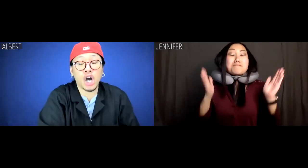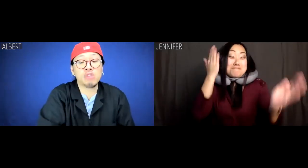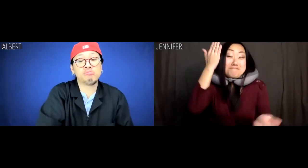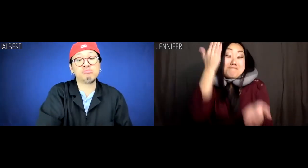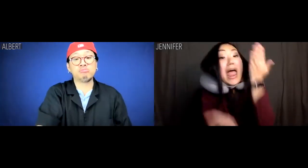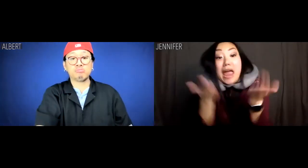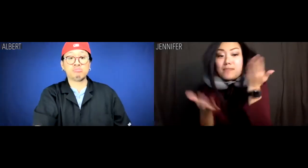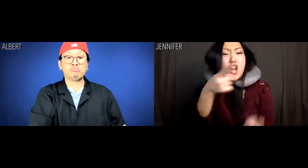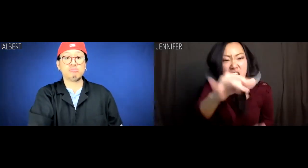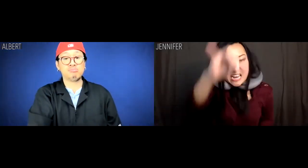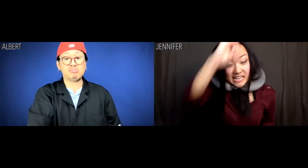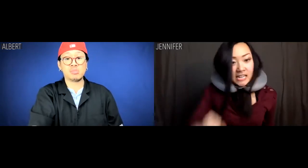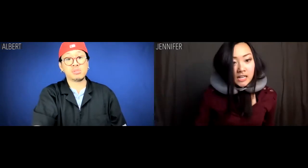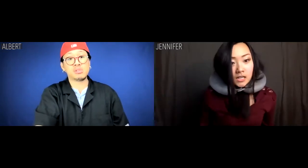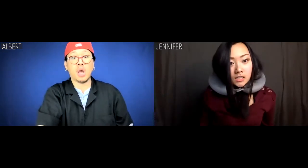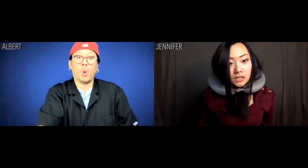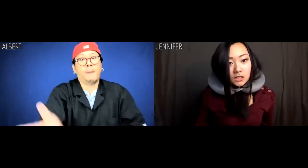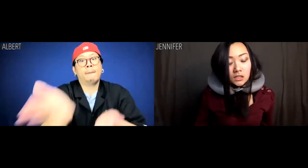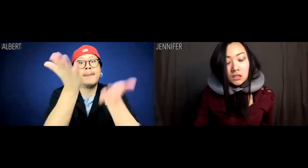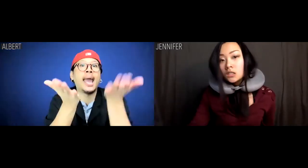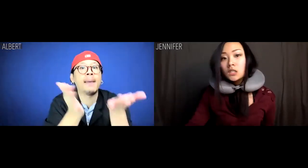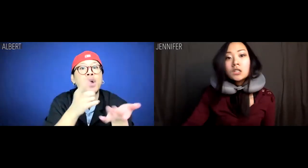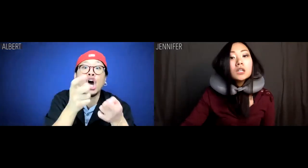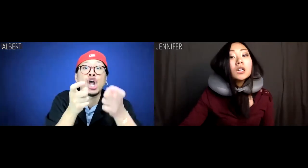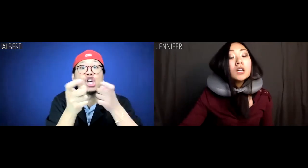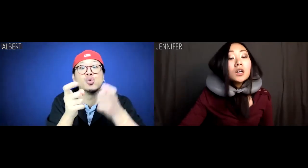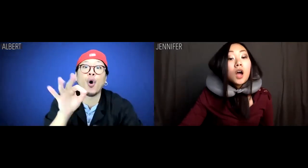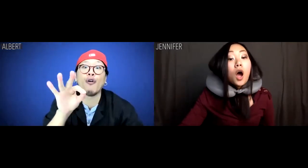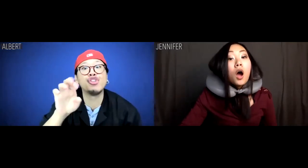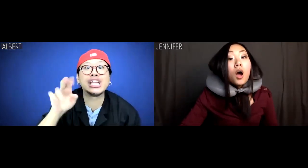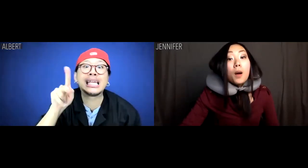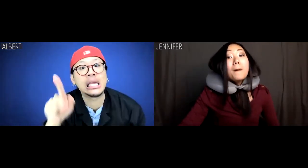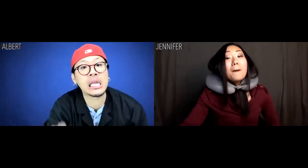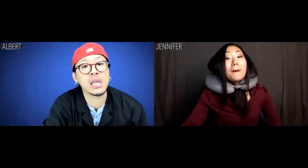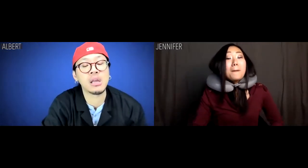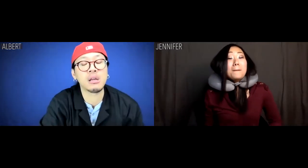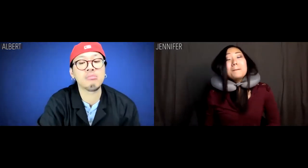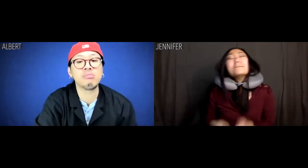Jennifer: Maybe you're an idiot. Albert: Maybe you're a control freak.